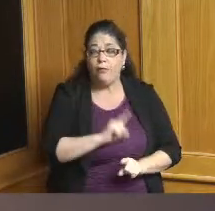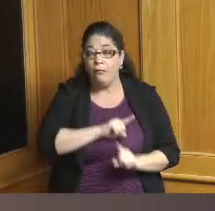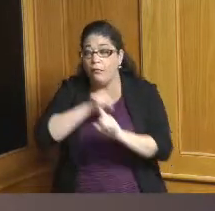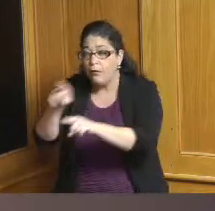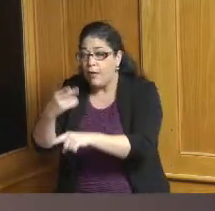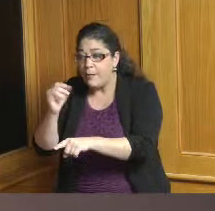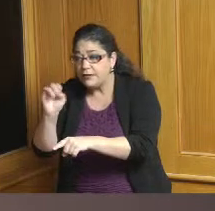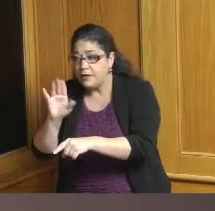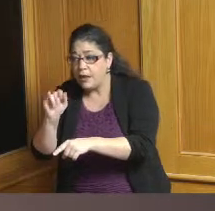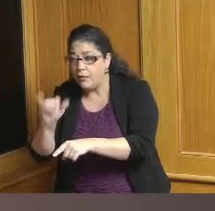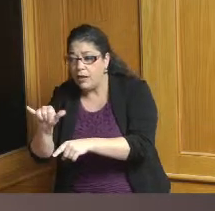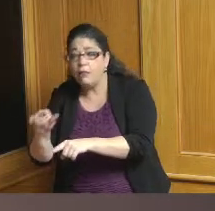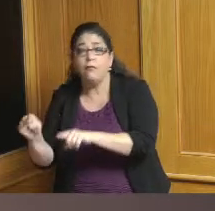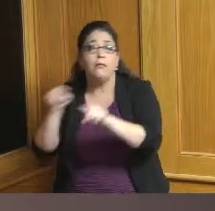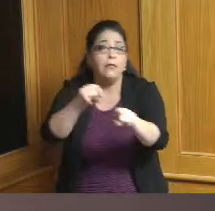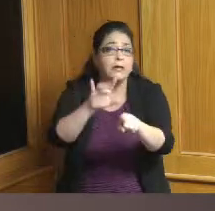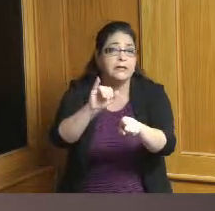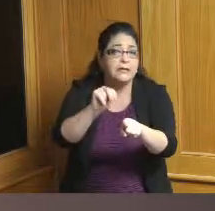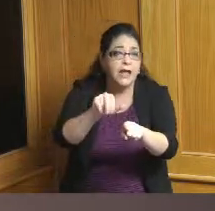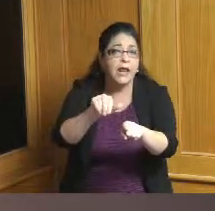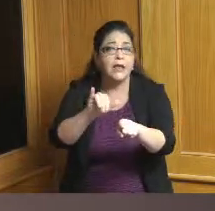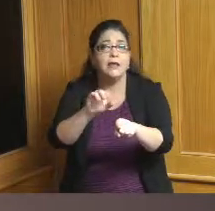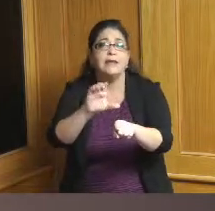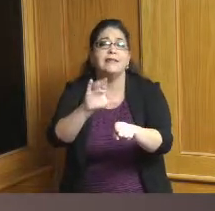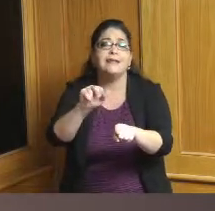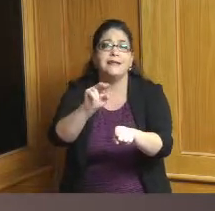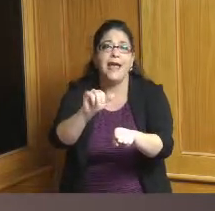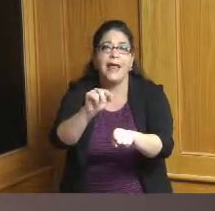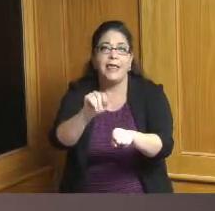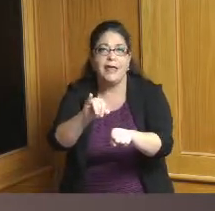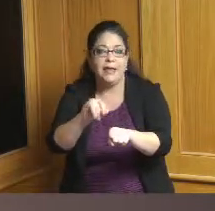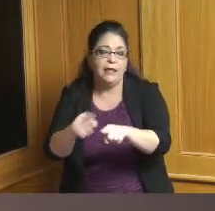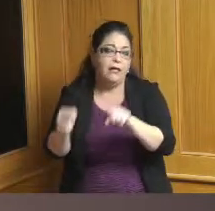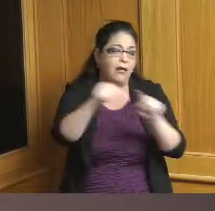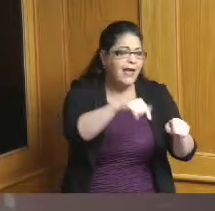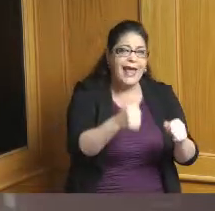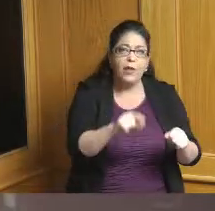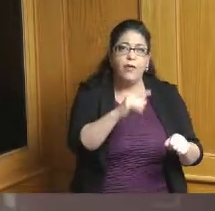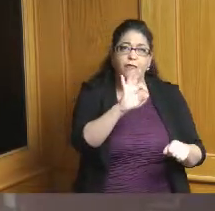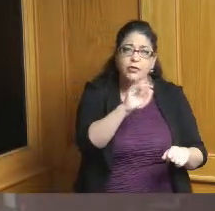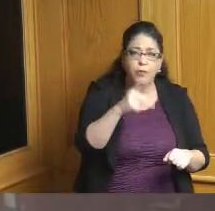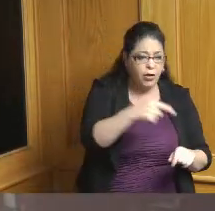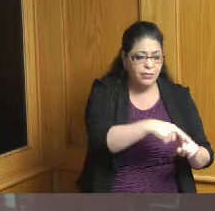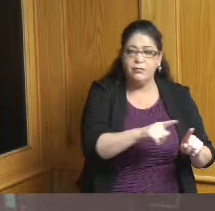Forest Park they take a a very active role in our community and are very good corporate citizens in